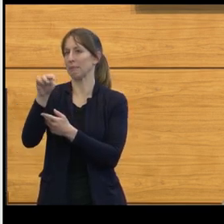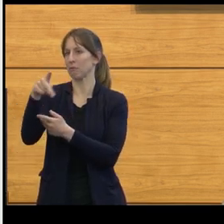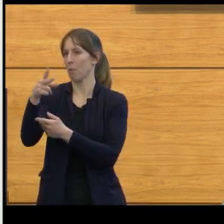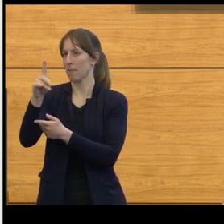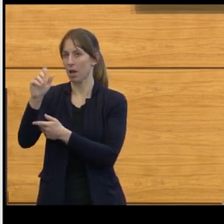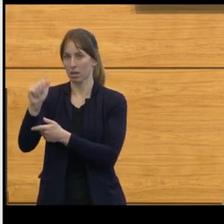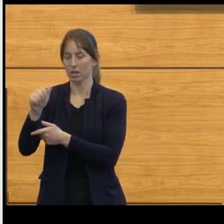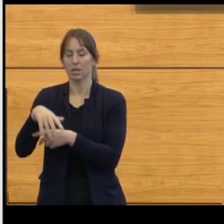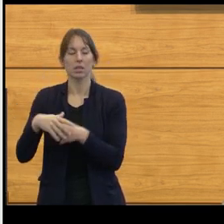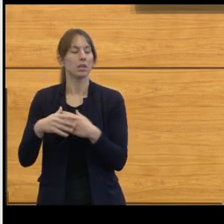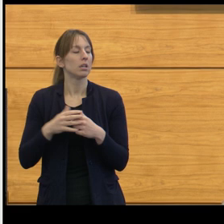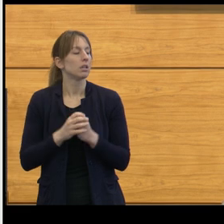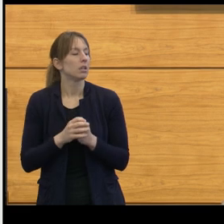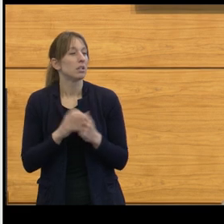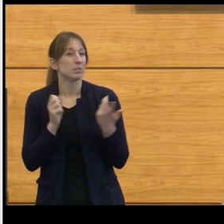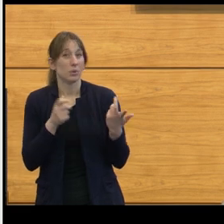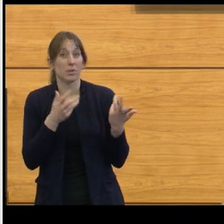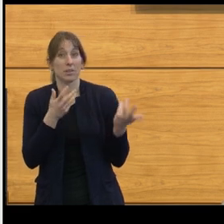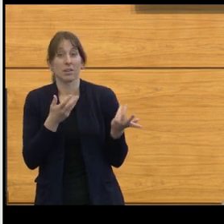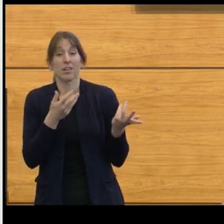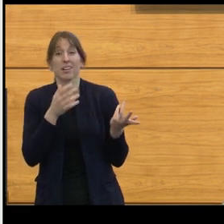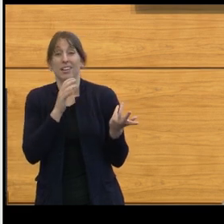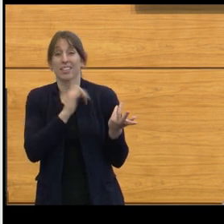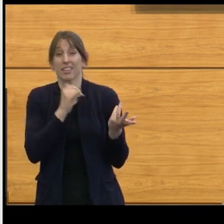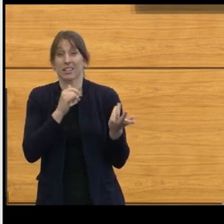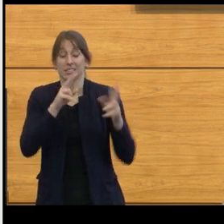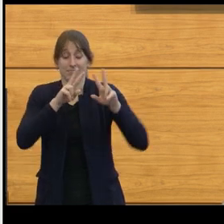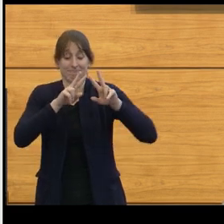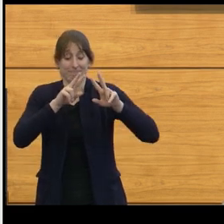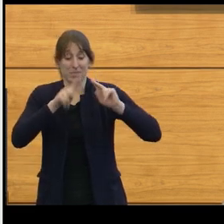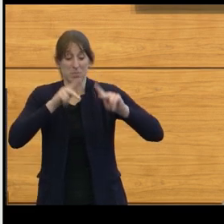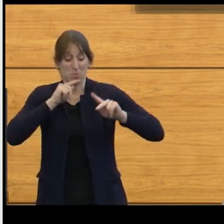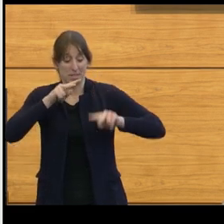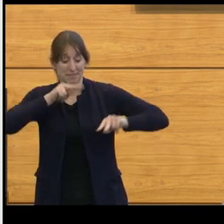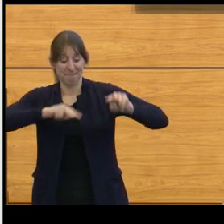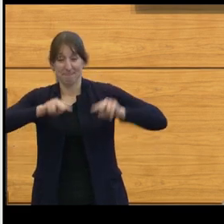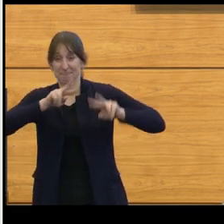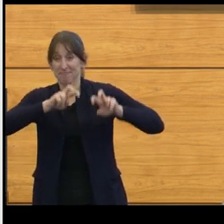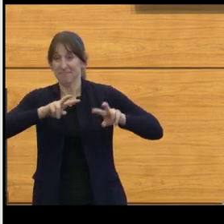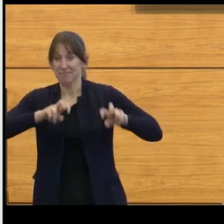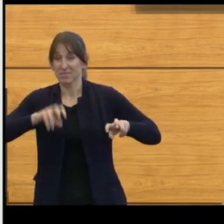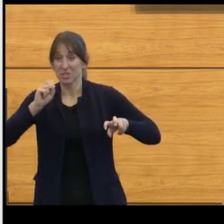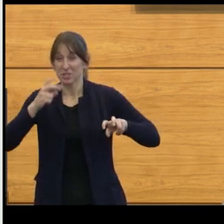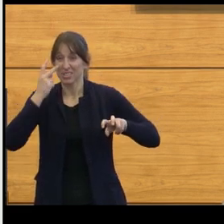This is a histologic examination of it, H and E staining, in which we saw small, round blue cell tumor.